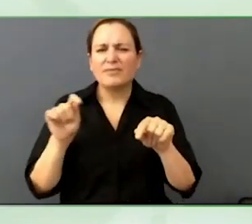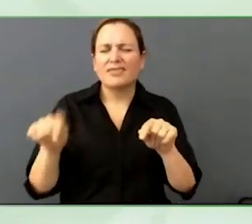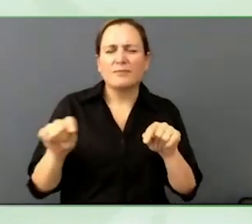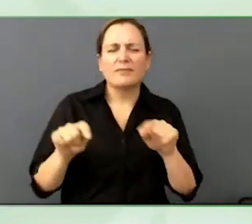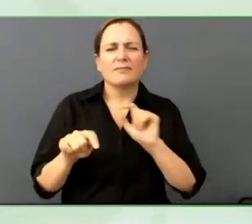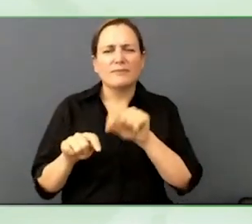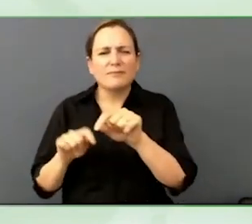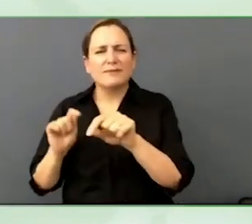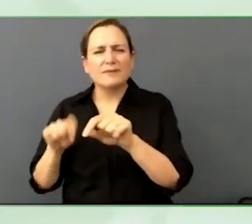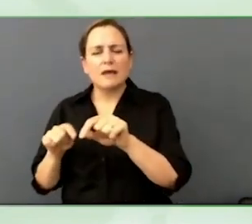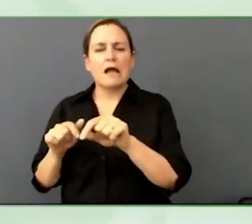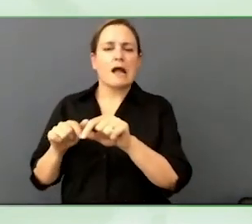It is a good thing.